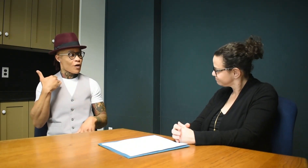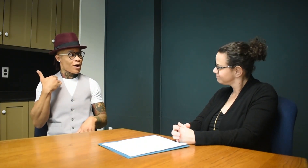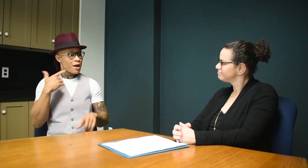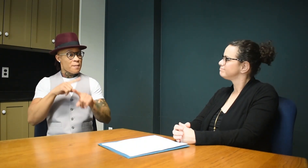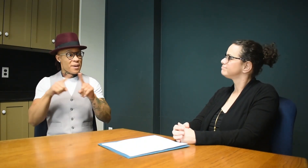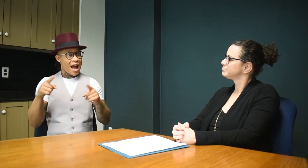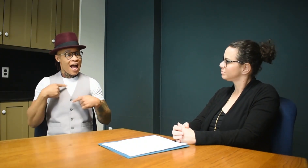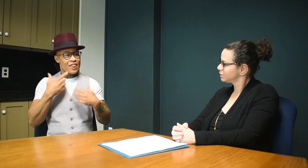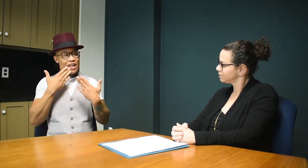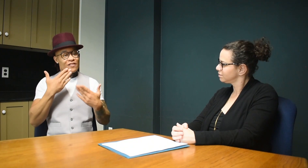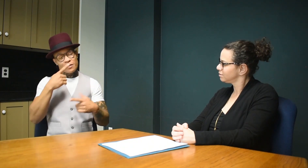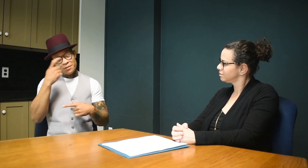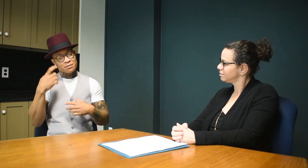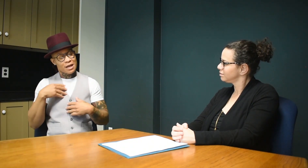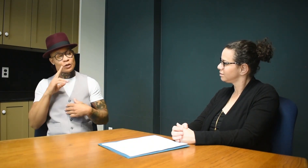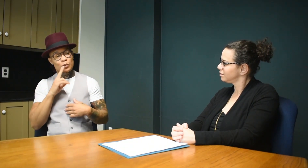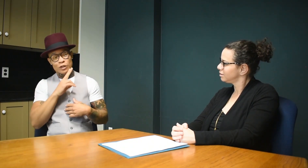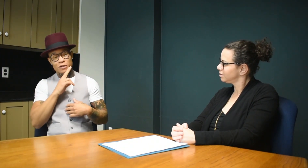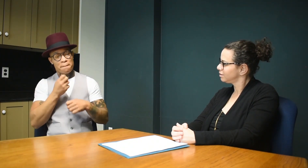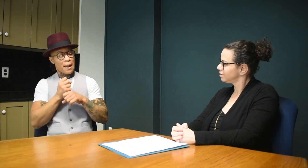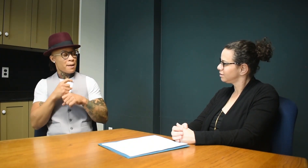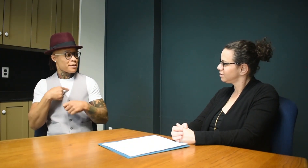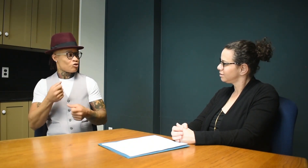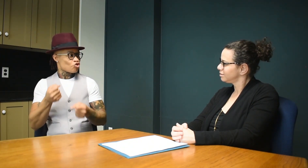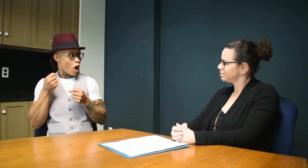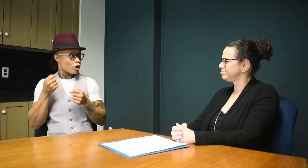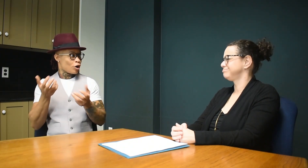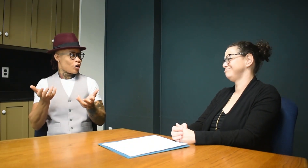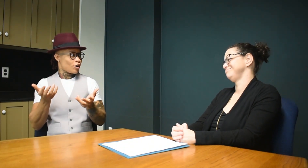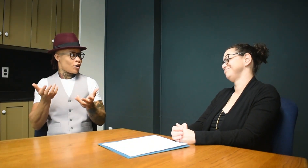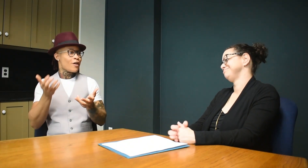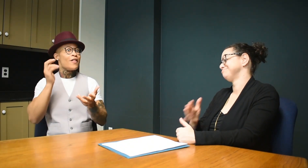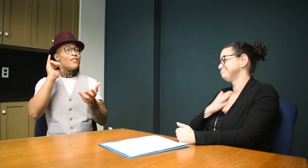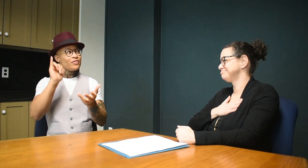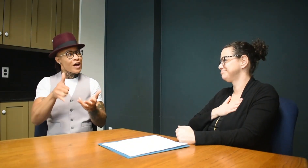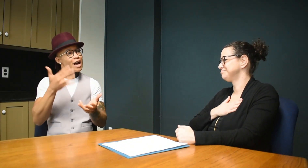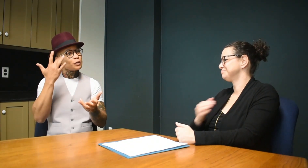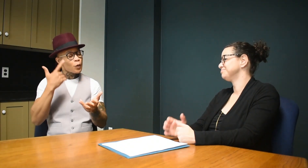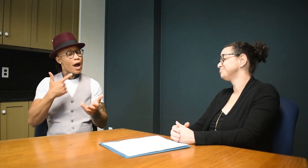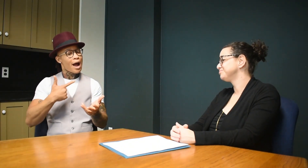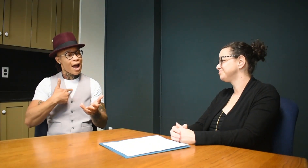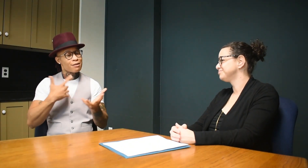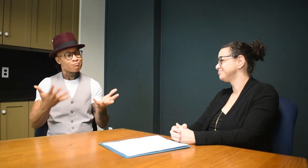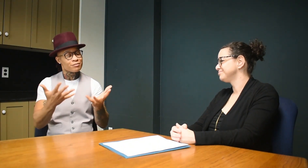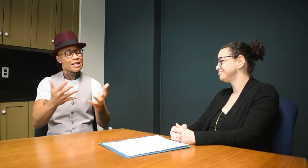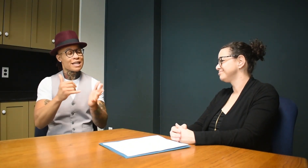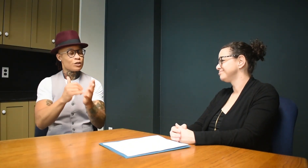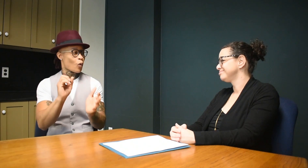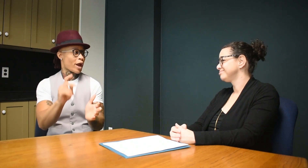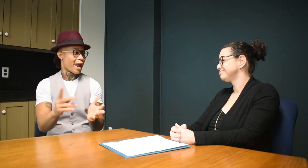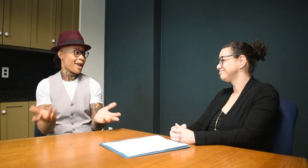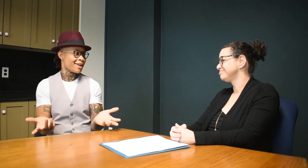But I'm thankful for my twins for making me the strong person that I am today That's how I know it's going to be ok.